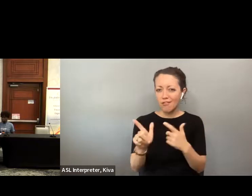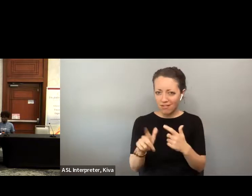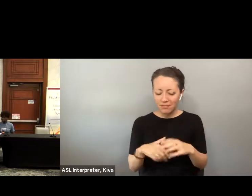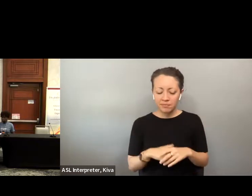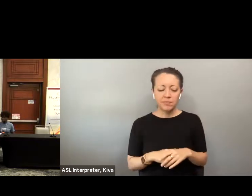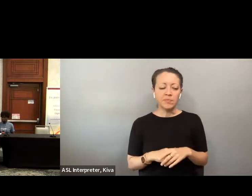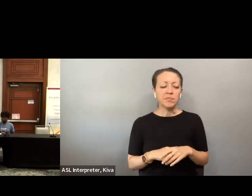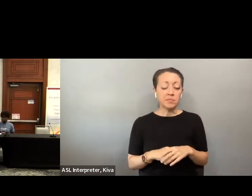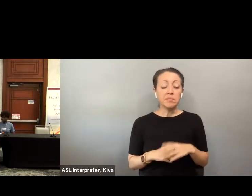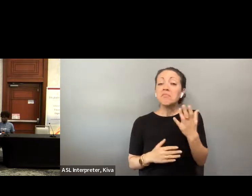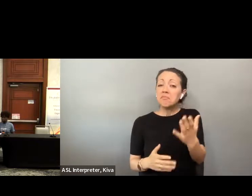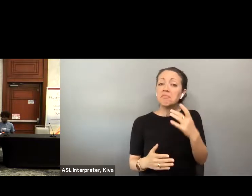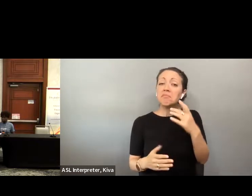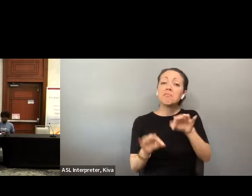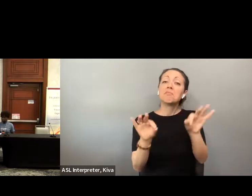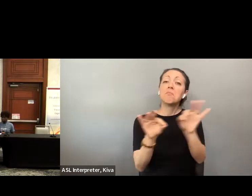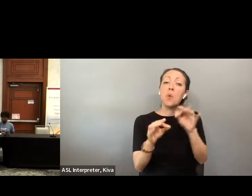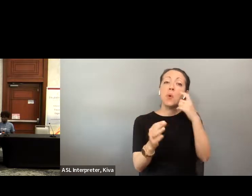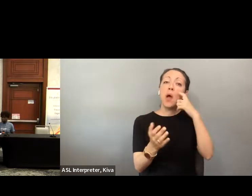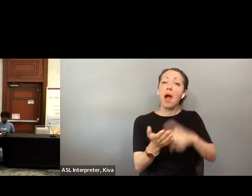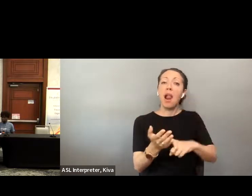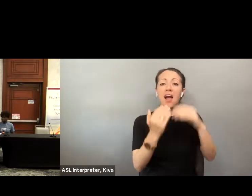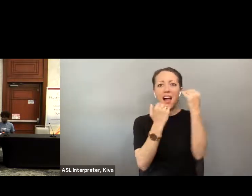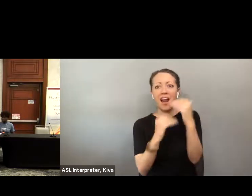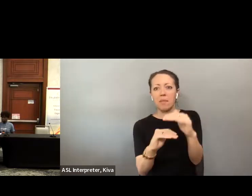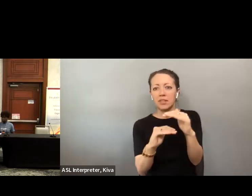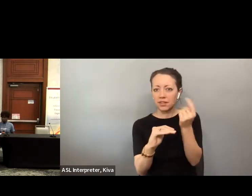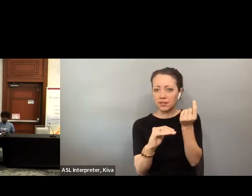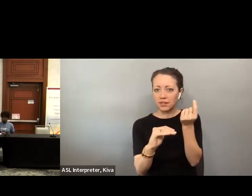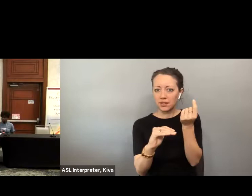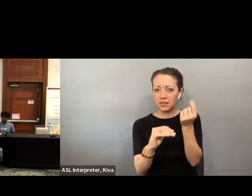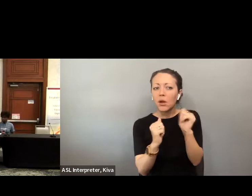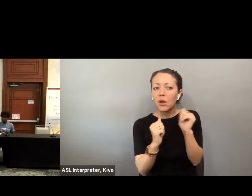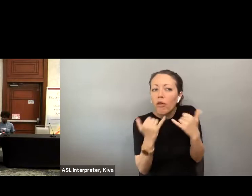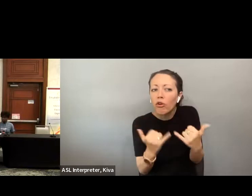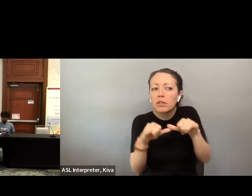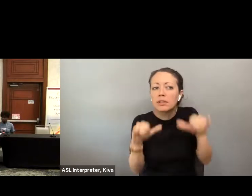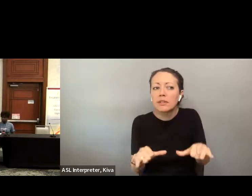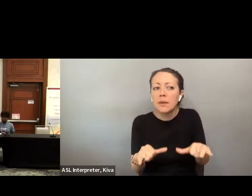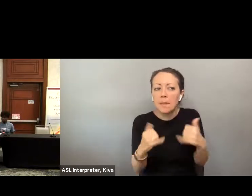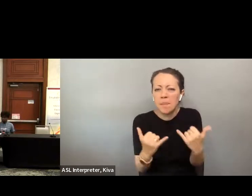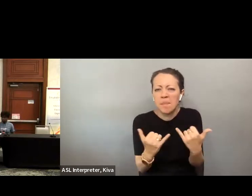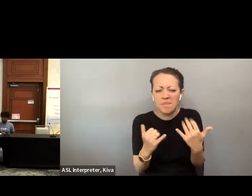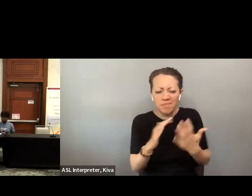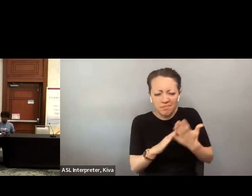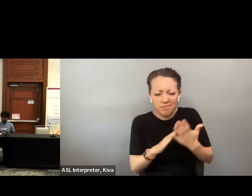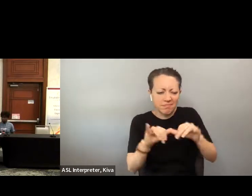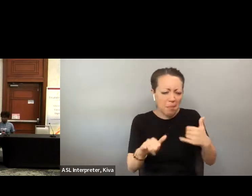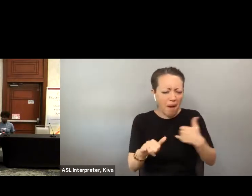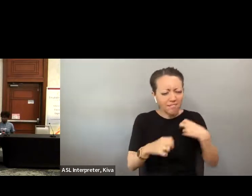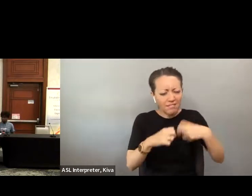be-at times mutually beneficial for both and it is important to acknowledge also Again, and the need to to balance and thread that needle between accessibility and security, that that balance there, and finding ways which can be the times, mutually beneficial for both, and important to to acknowledge also the limitations or the constraints that exist within our current system as